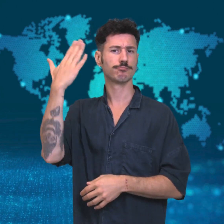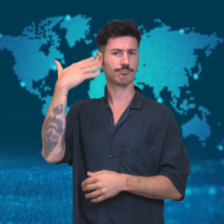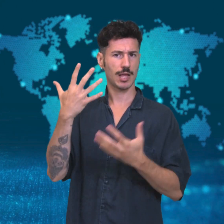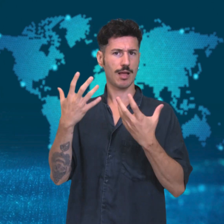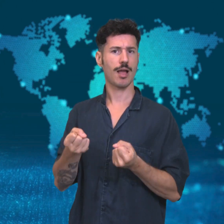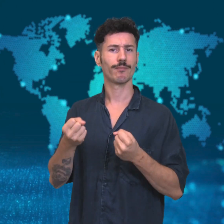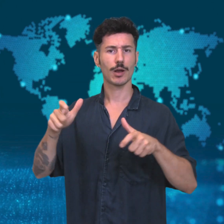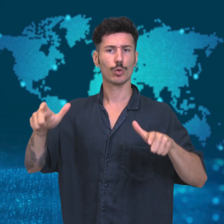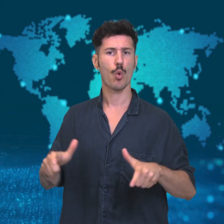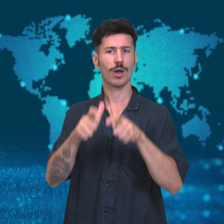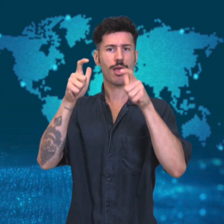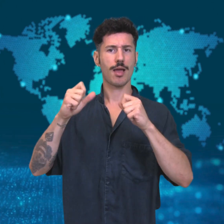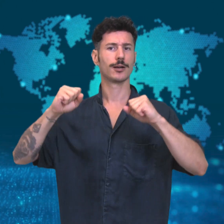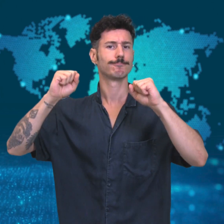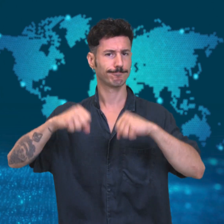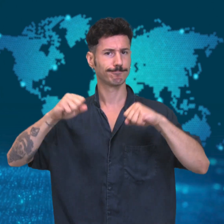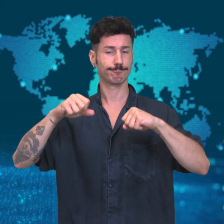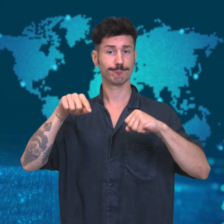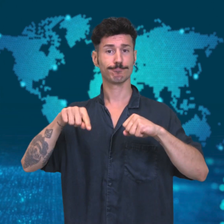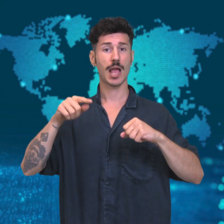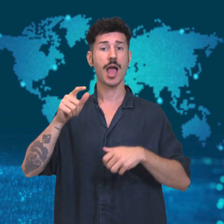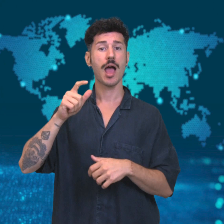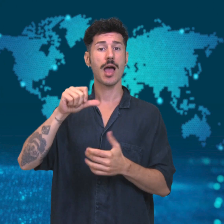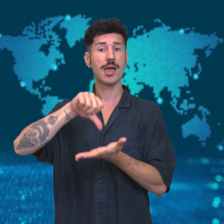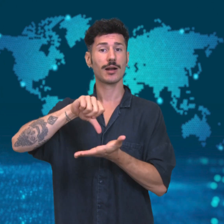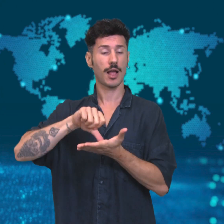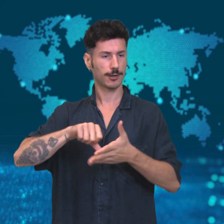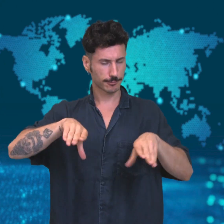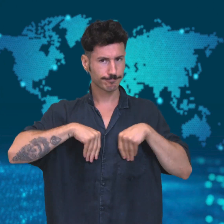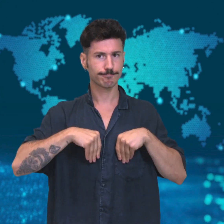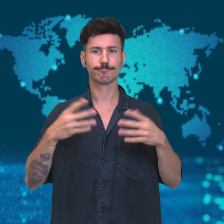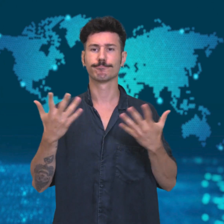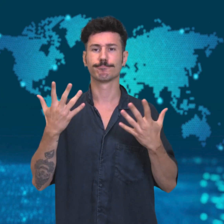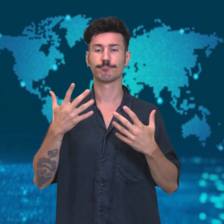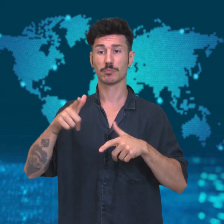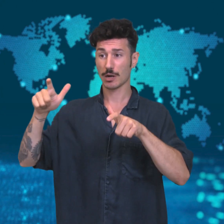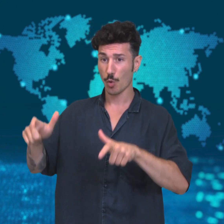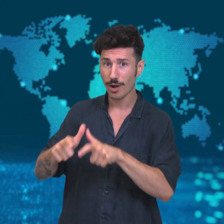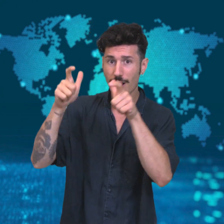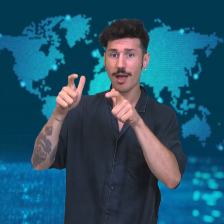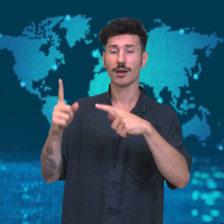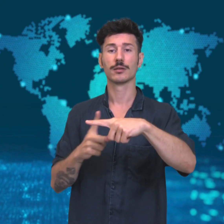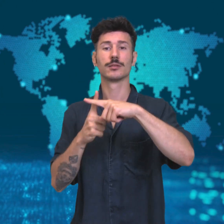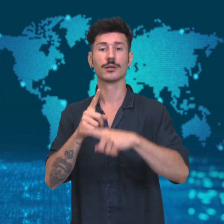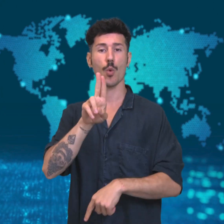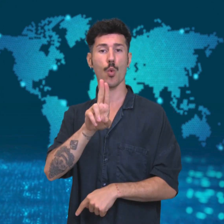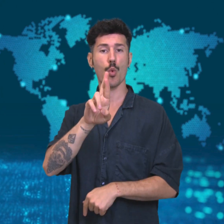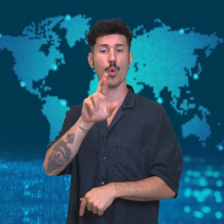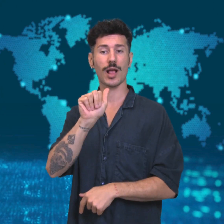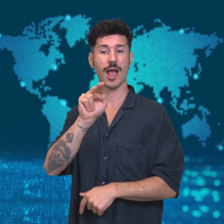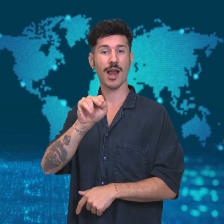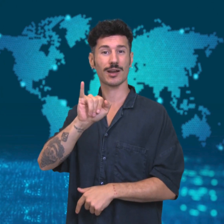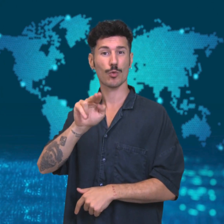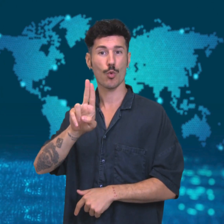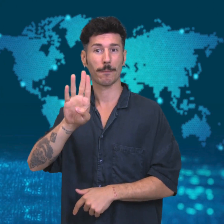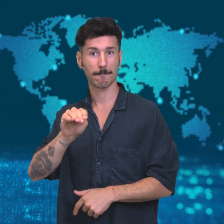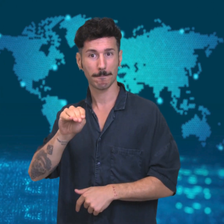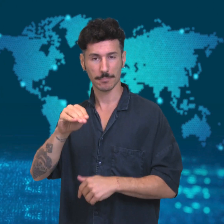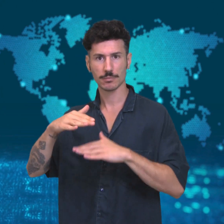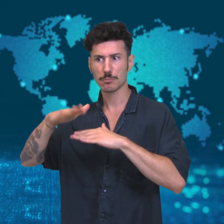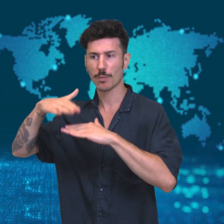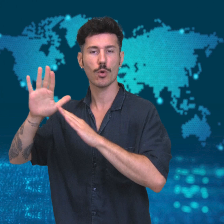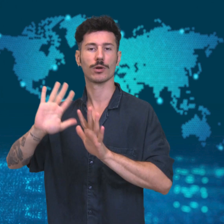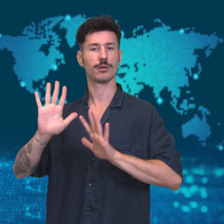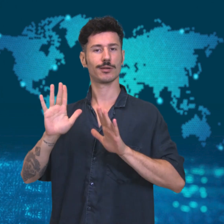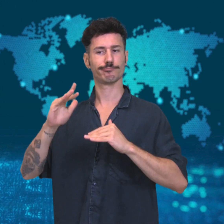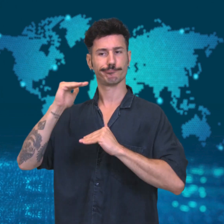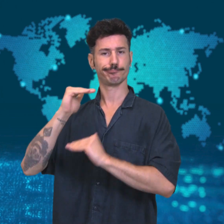in which Iran agreed to limit its stockpile of uranium and its nuclear facilities.